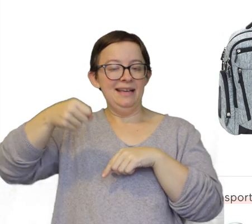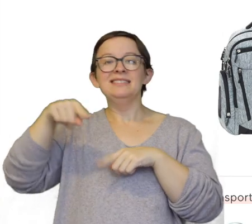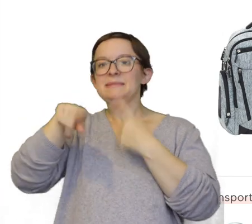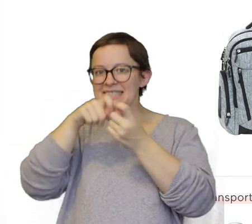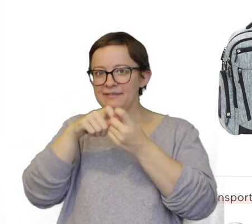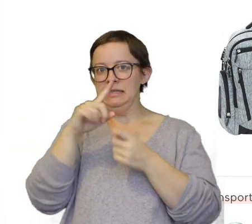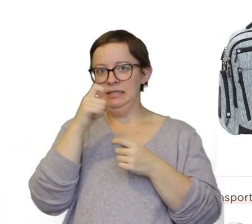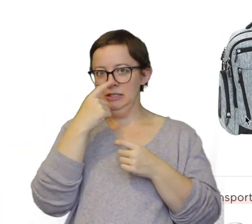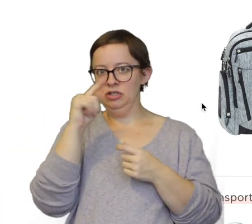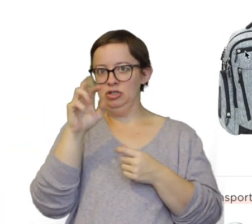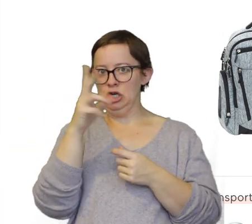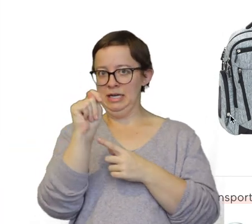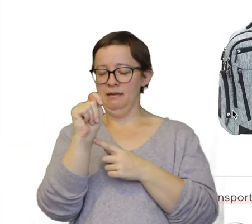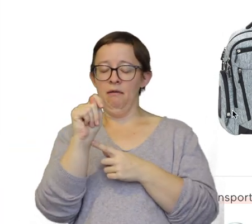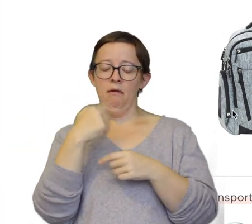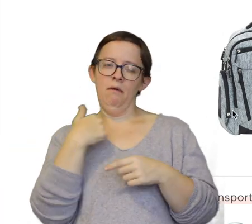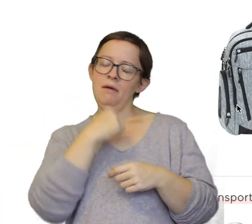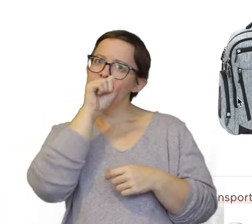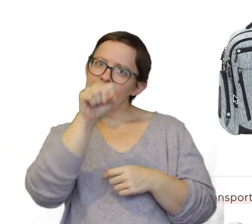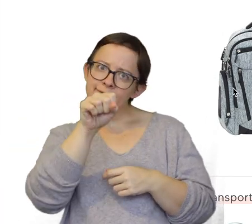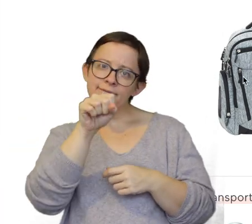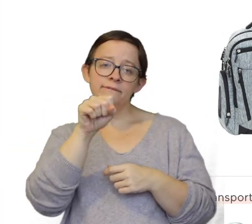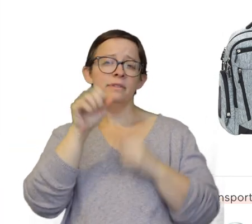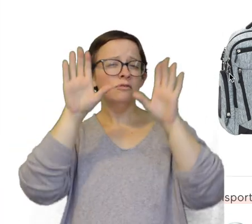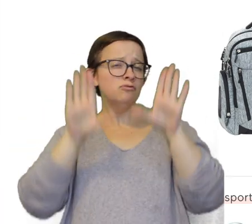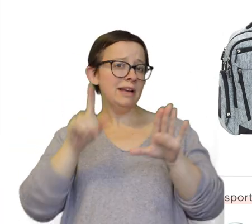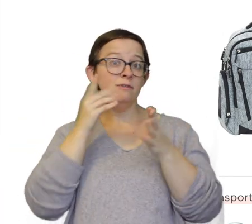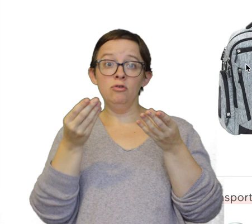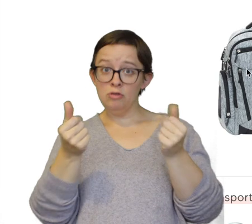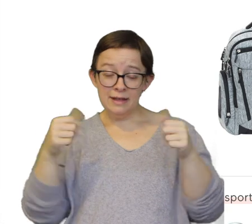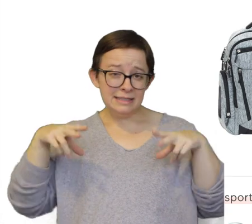This is specifically from Target. We love this thing. It works great for cloth diapering.